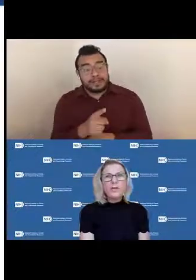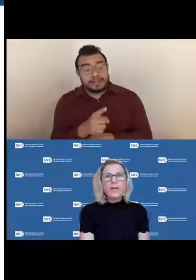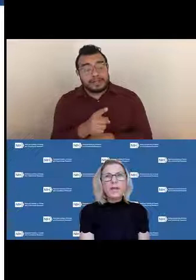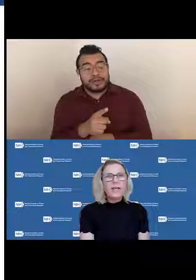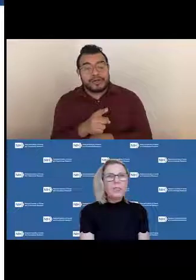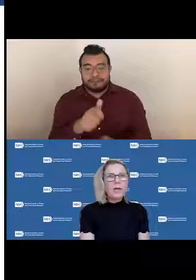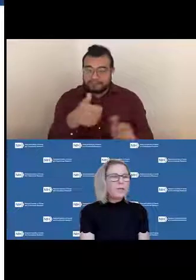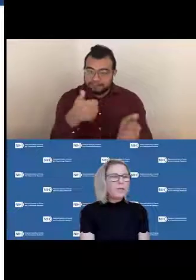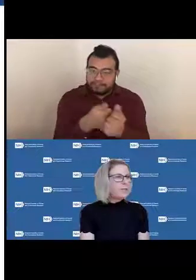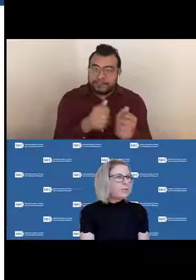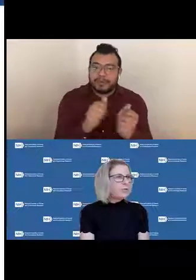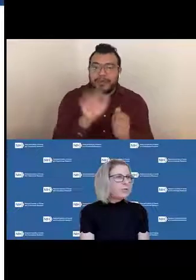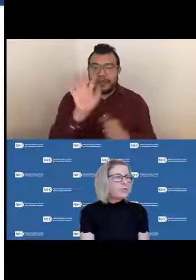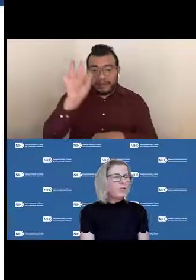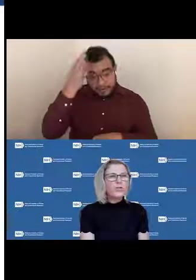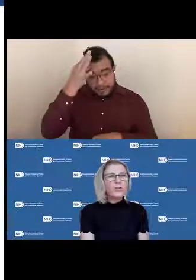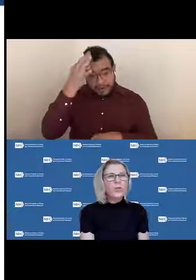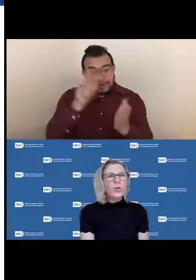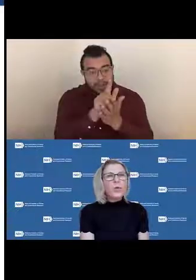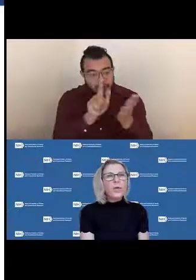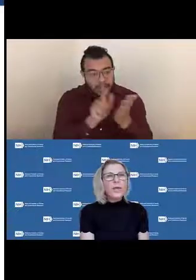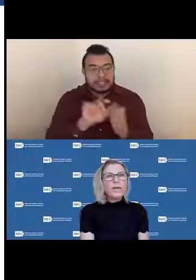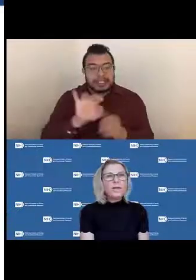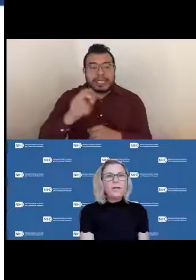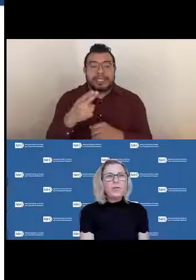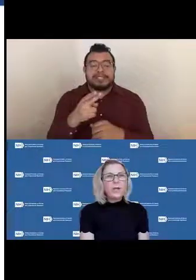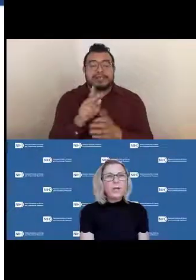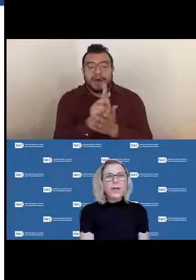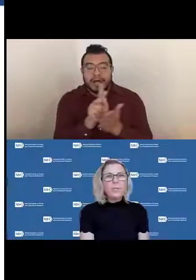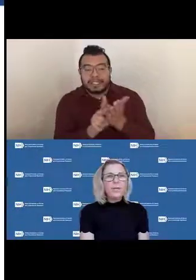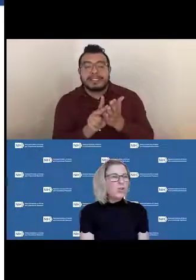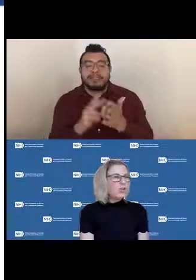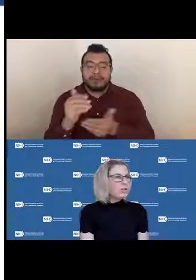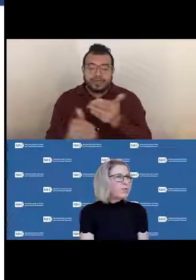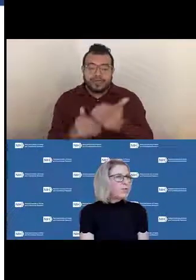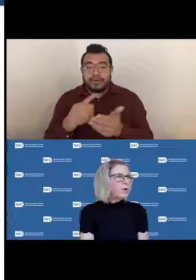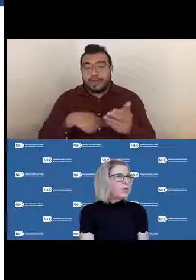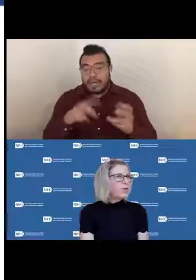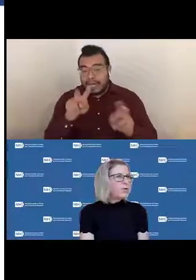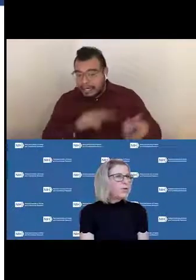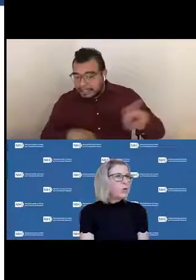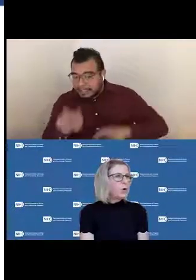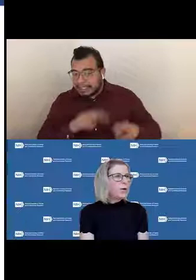and NIH policies and procedures. We analyze grant applications prior to the award,